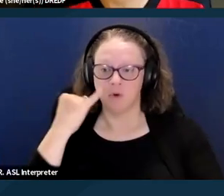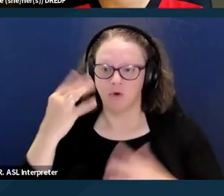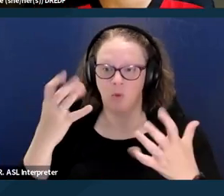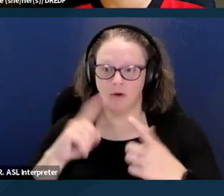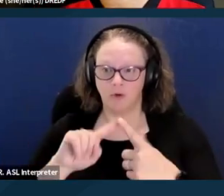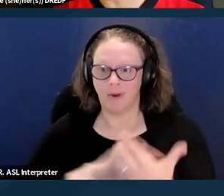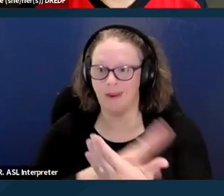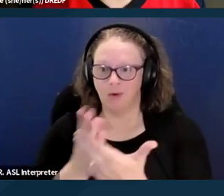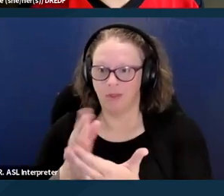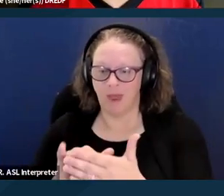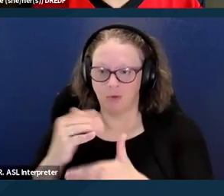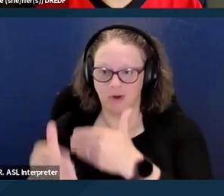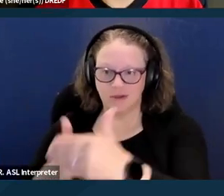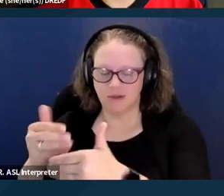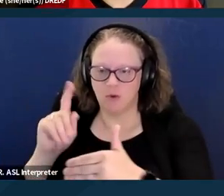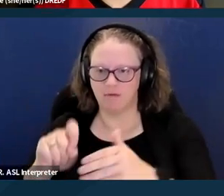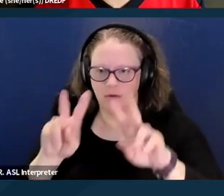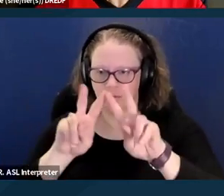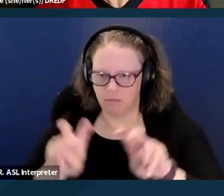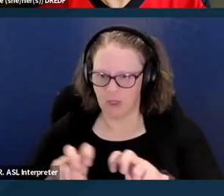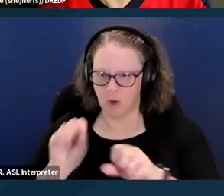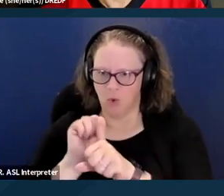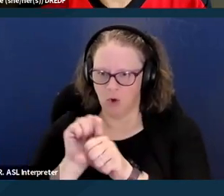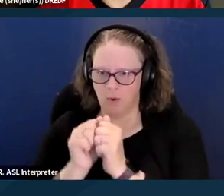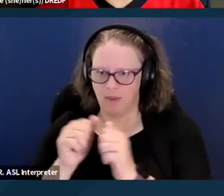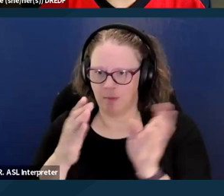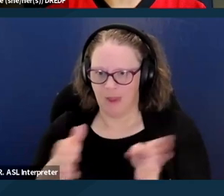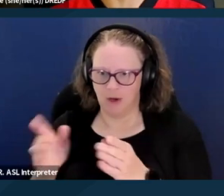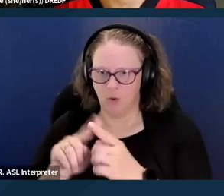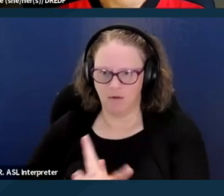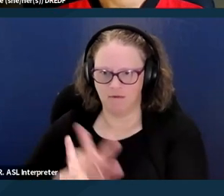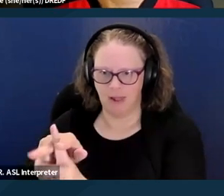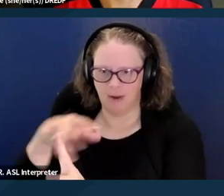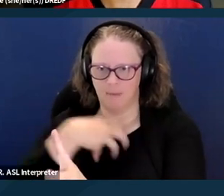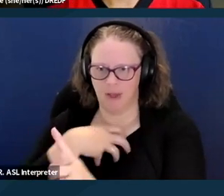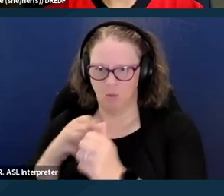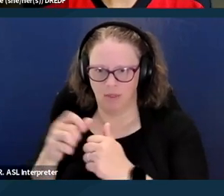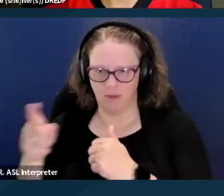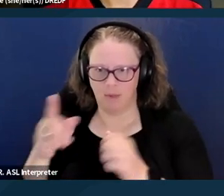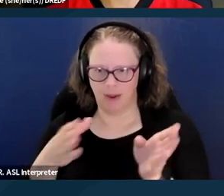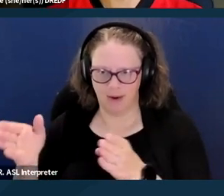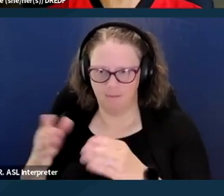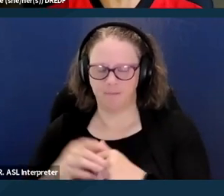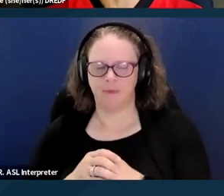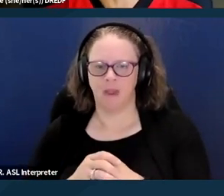you really need to be looking and working with your plan, or filing a complaint with them. One of the things is just calling medical,